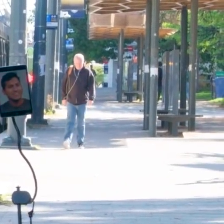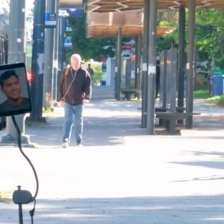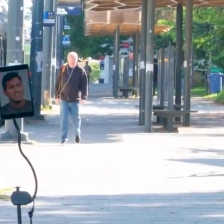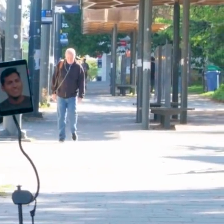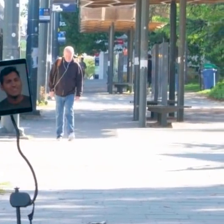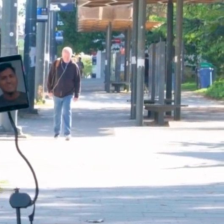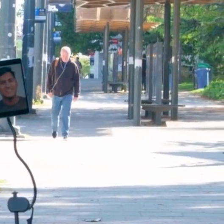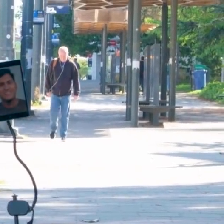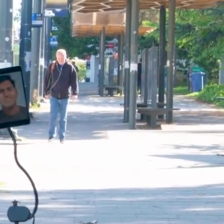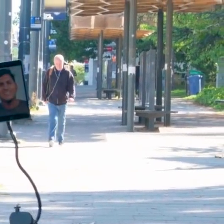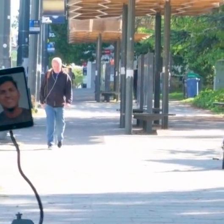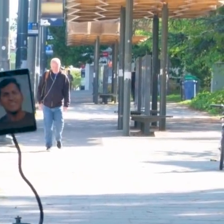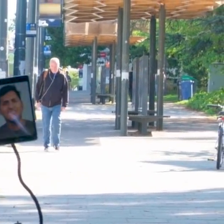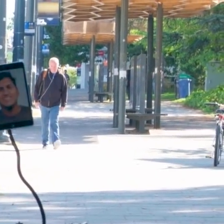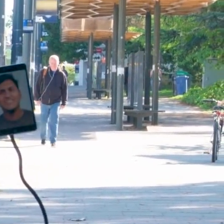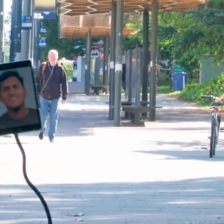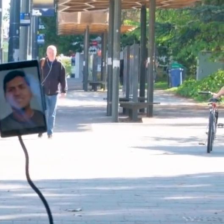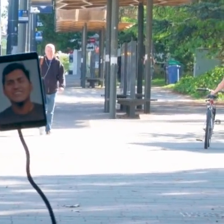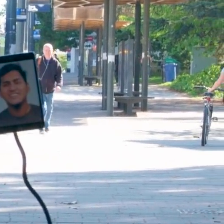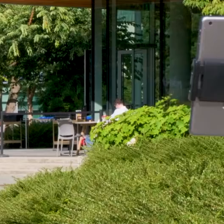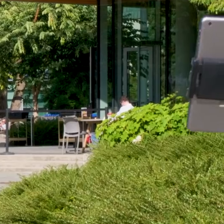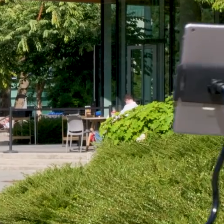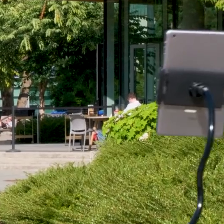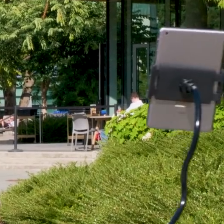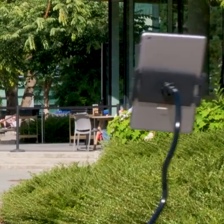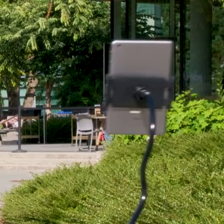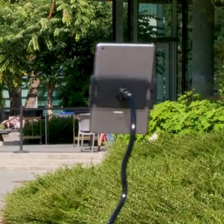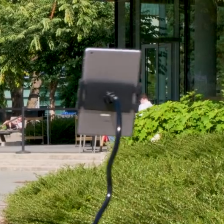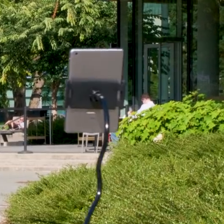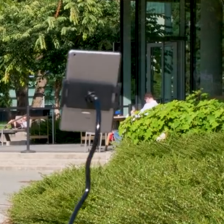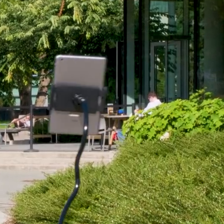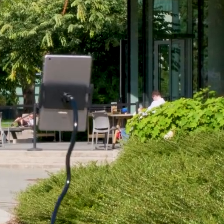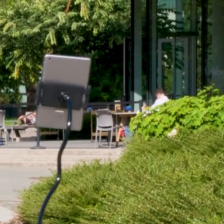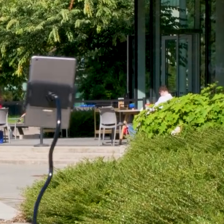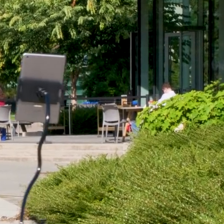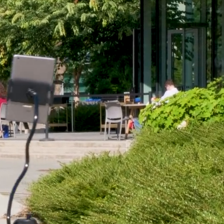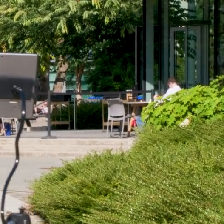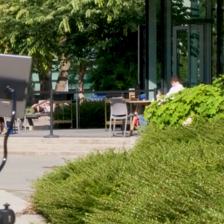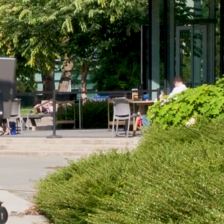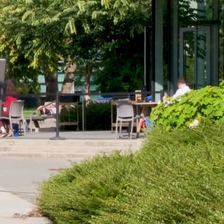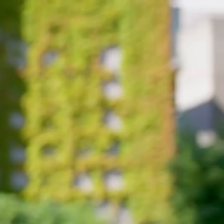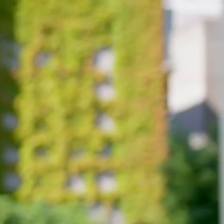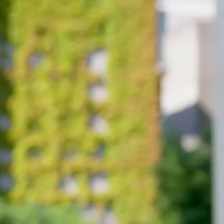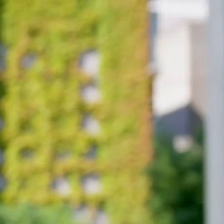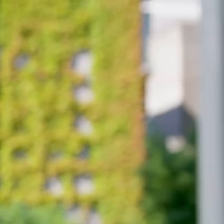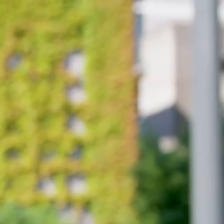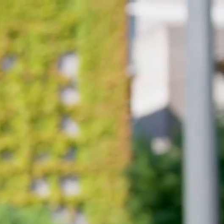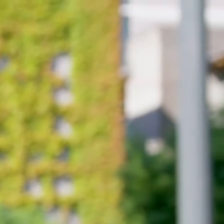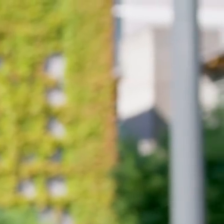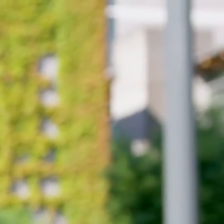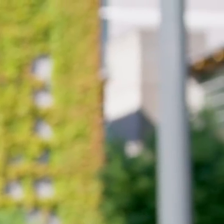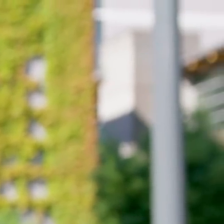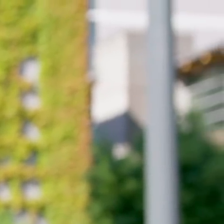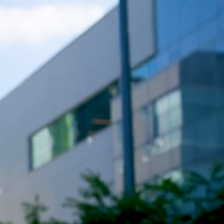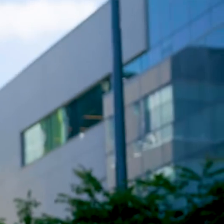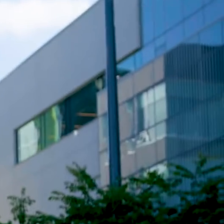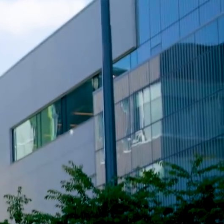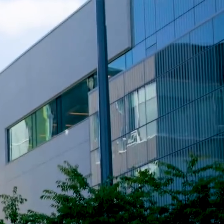This is my first day at UBC and I have to say I'm very excited. The campus looks as good as the photos.